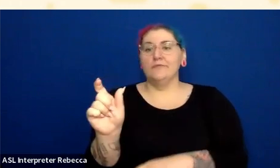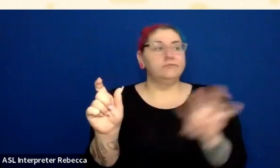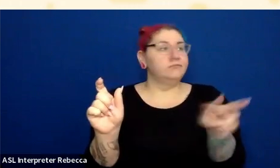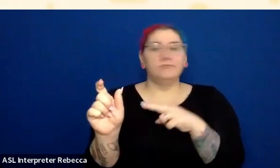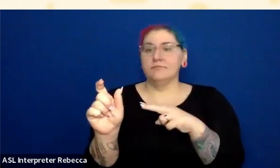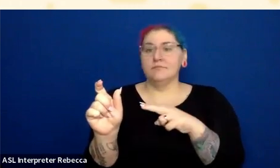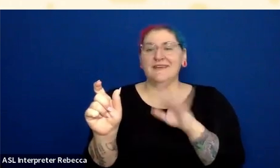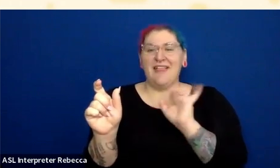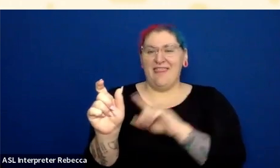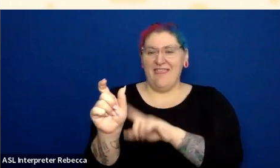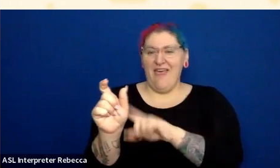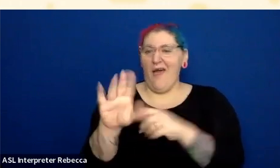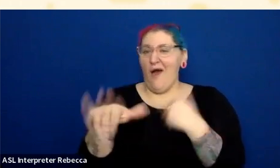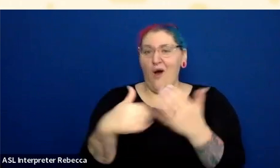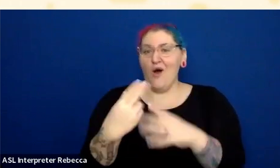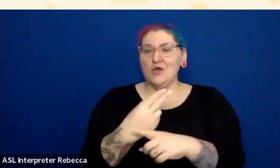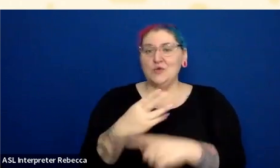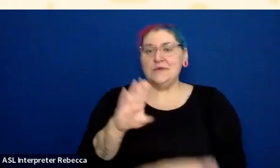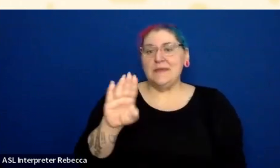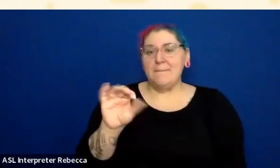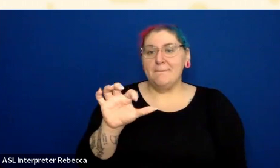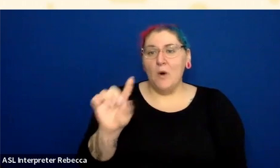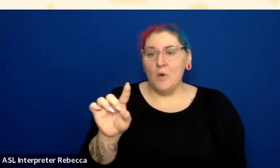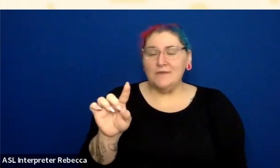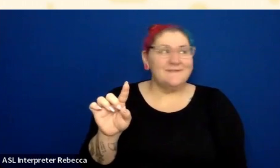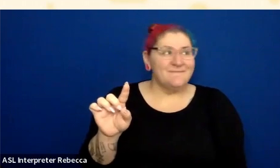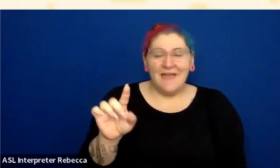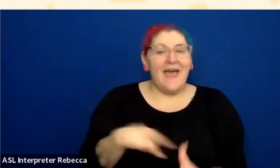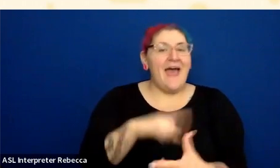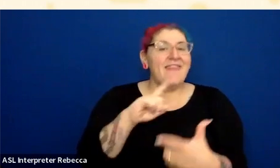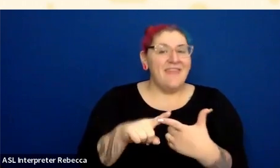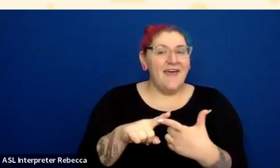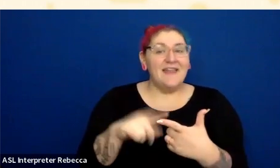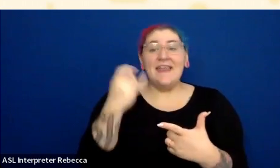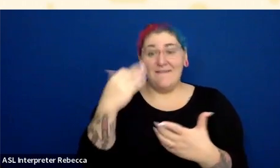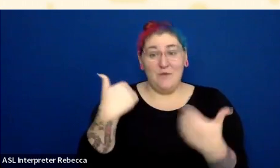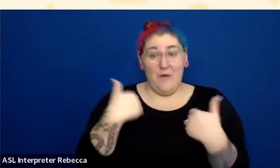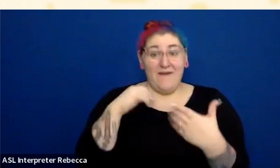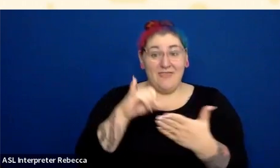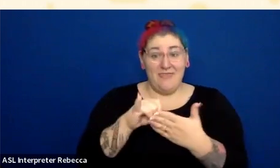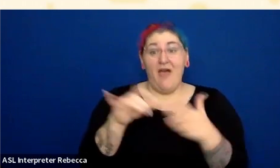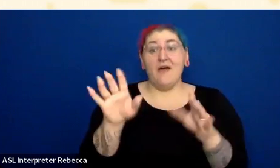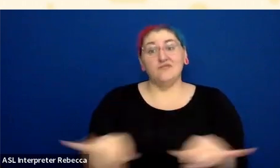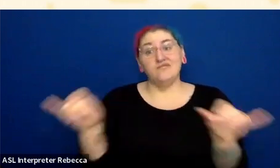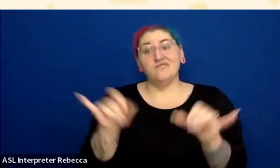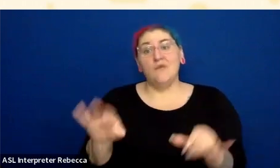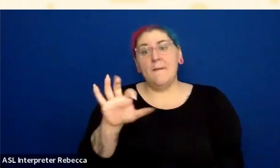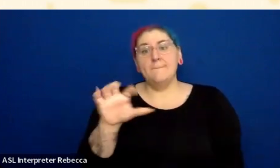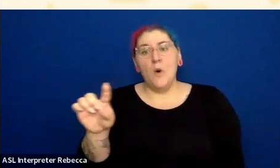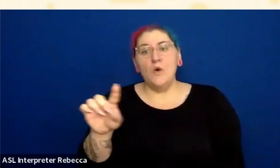So that’s a workaround that just doesn't work most of the time.